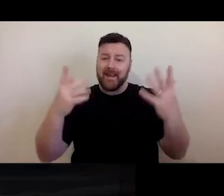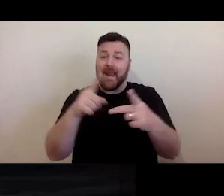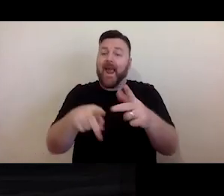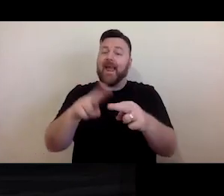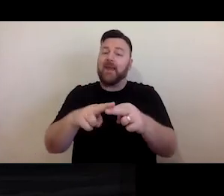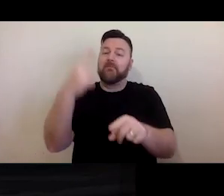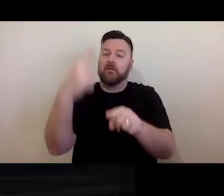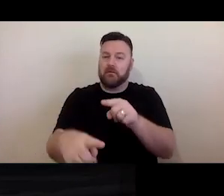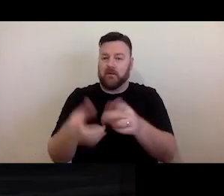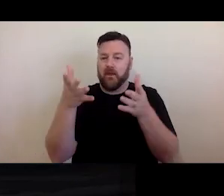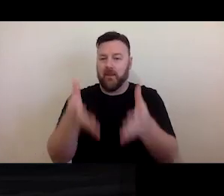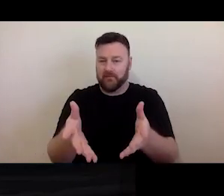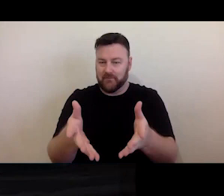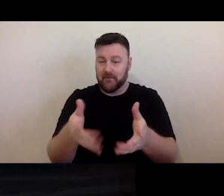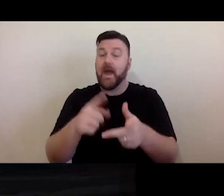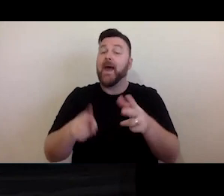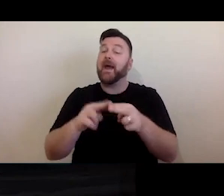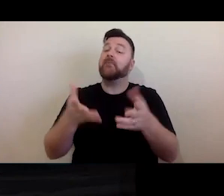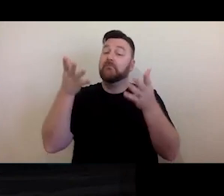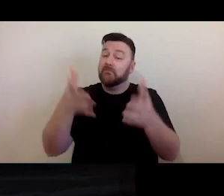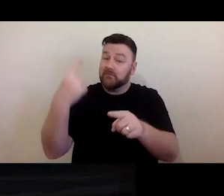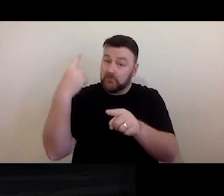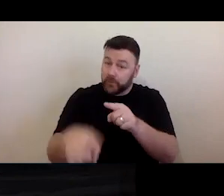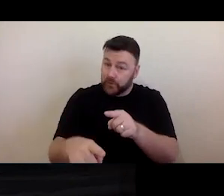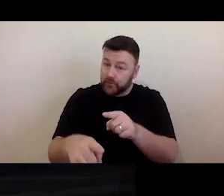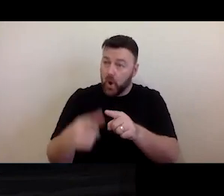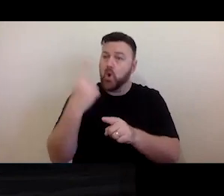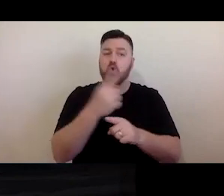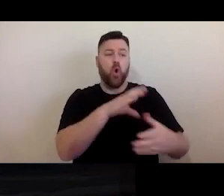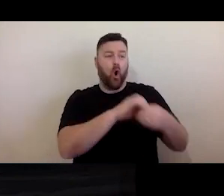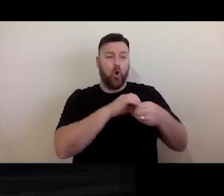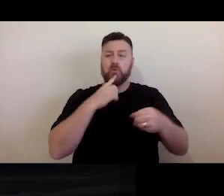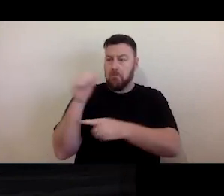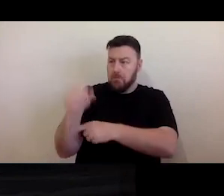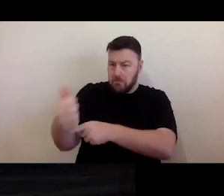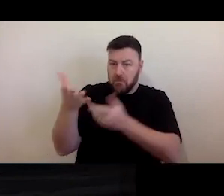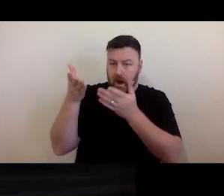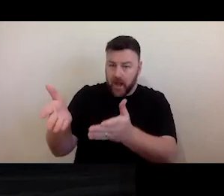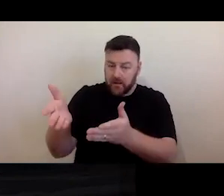If you have a licence to use the material from the copyright owner and you - your use is within the scope of that